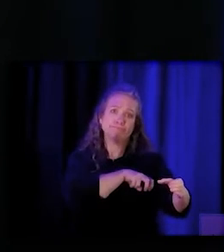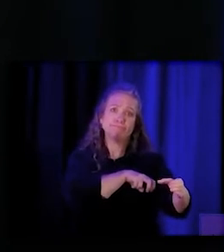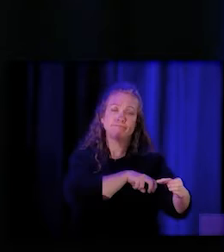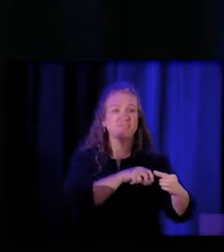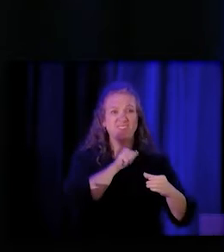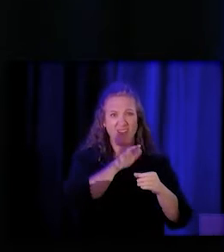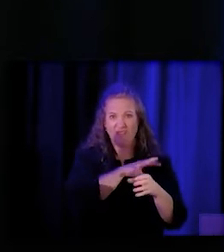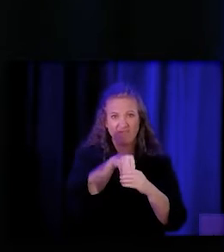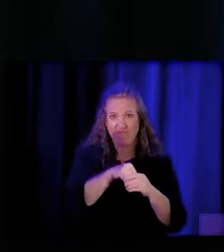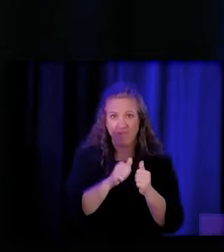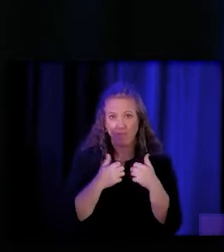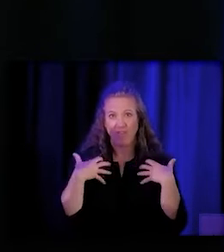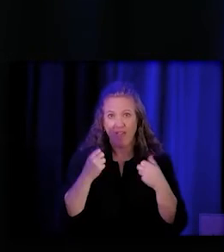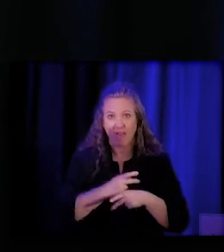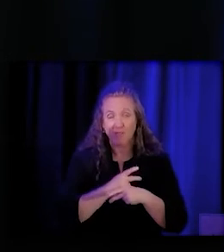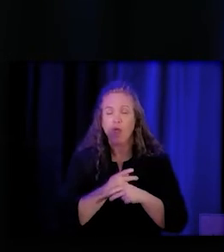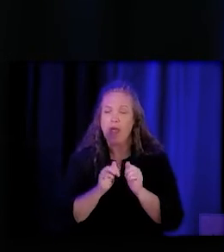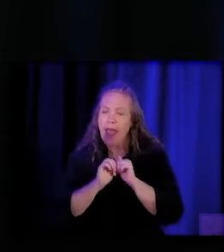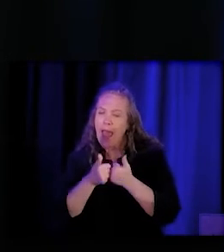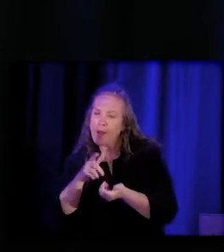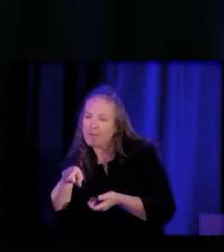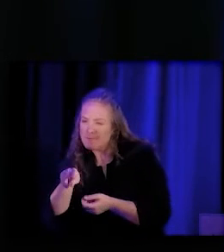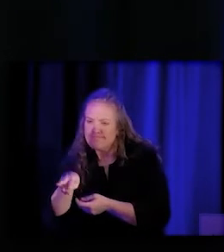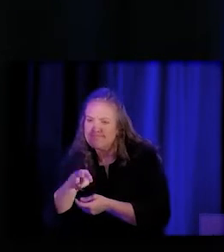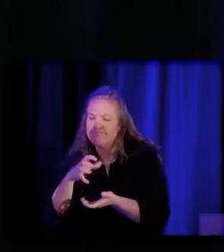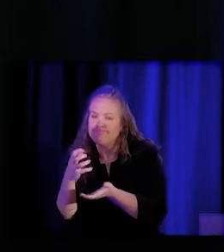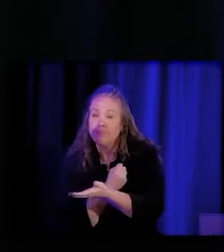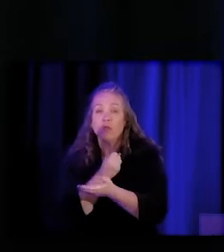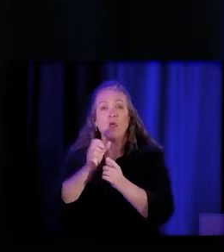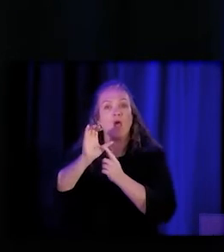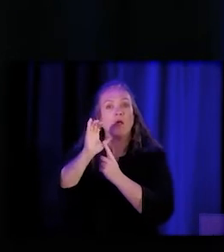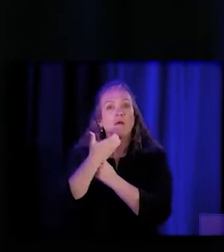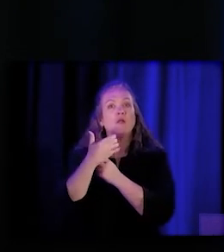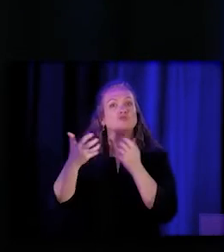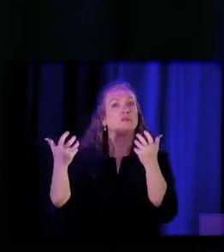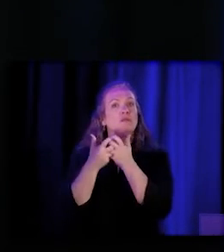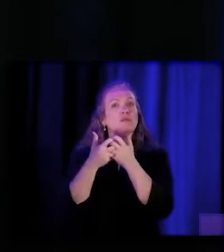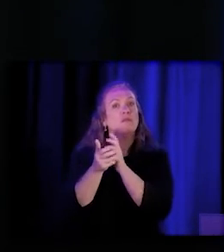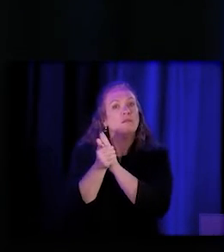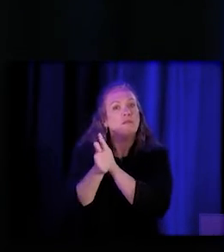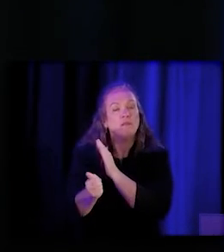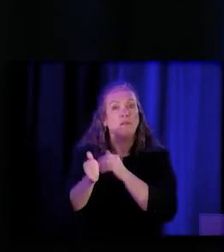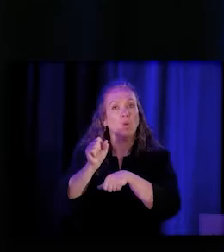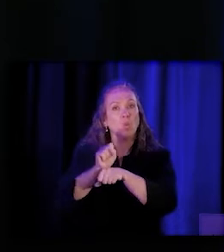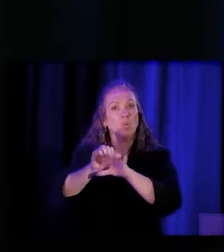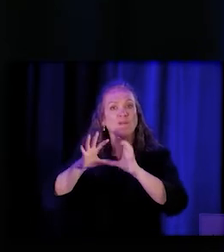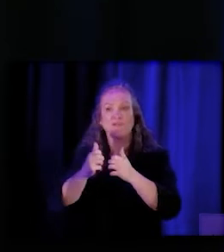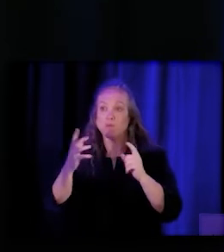And so how can we use this culturally congruent workforce to go out into the community, meet people where they're at,